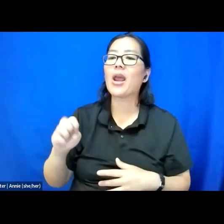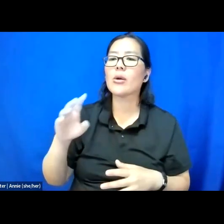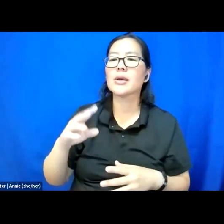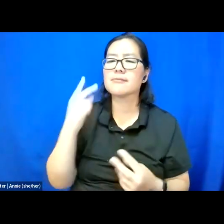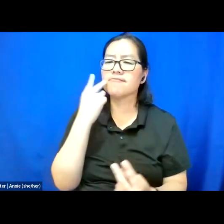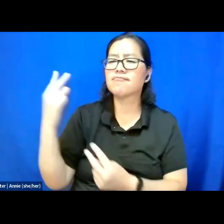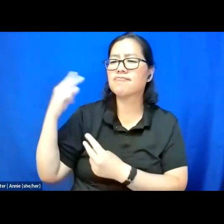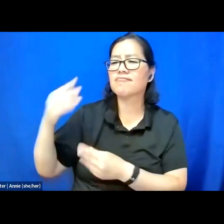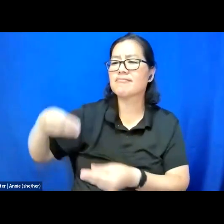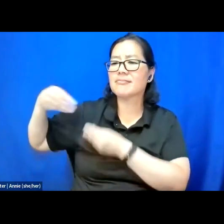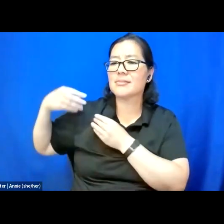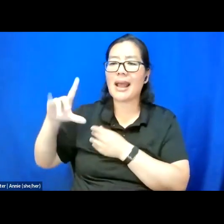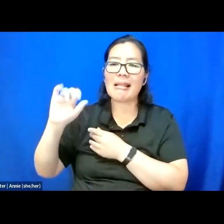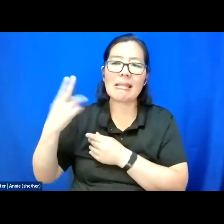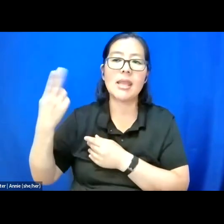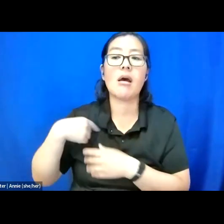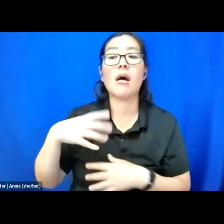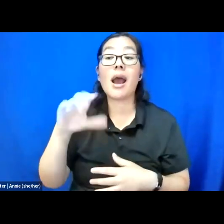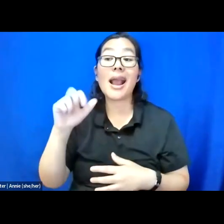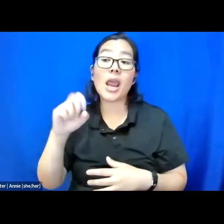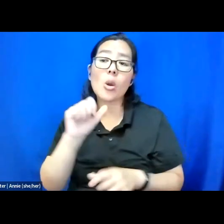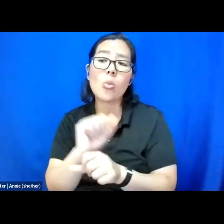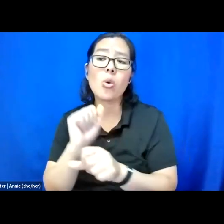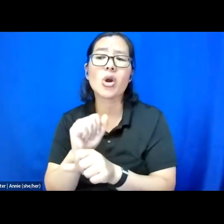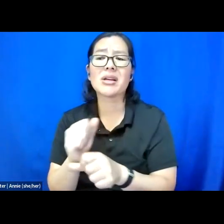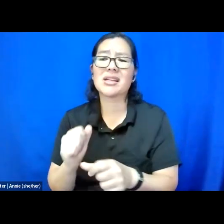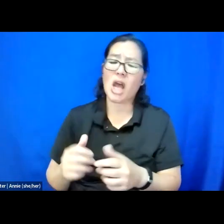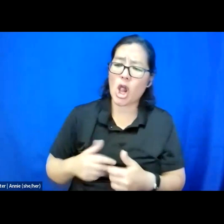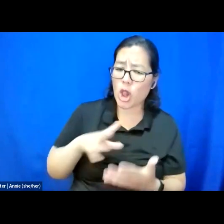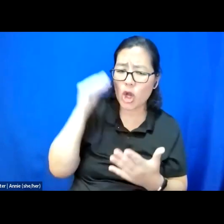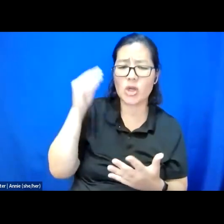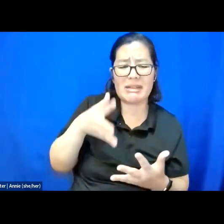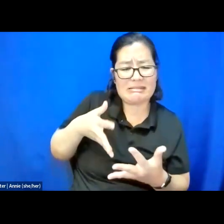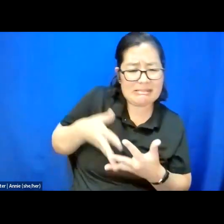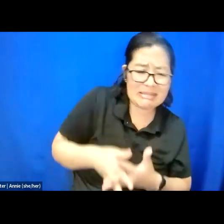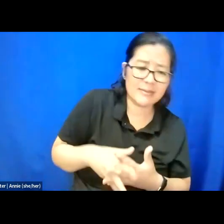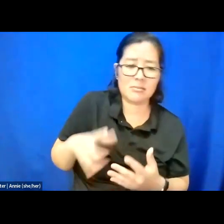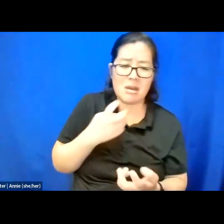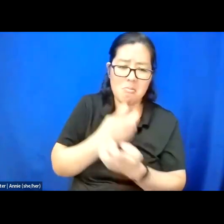Care work, I learned and lives in my bones. Care work is black.